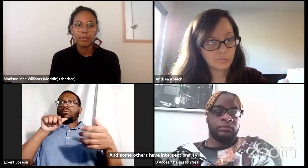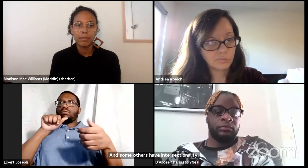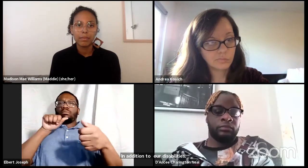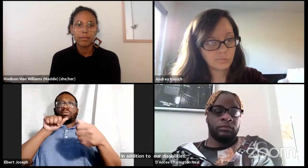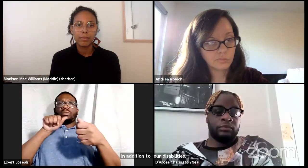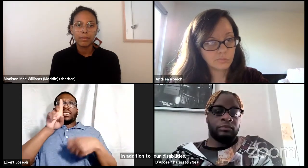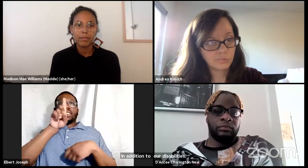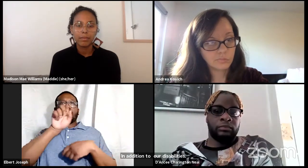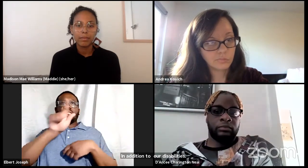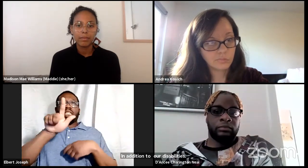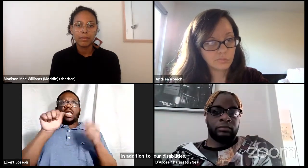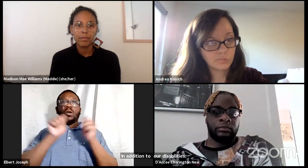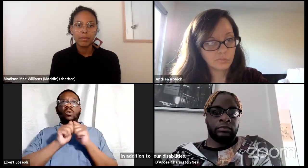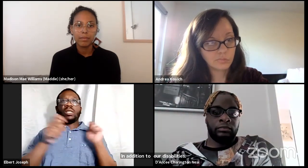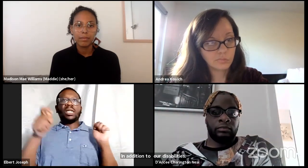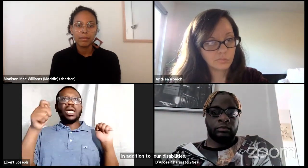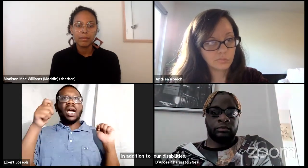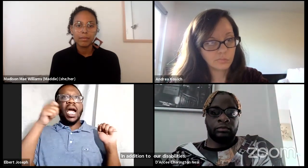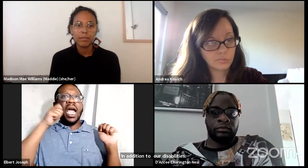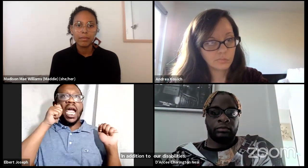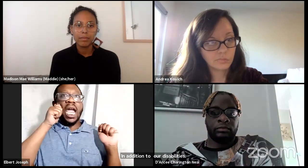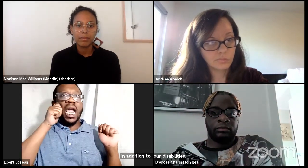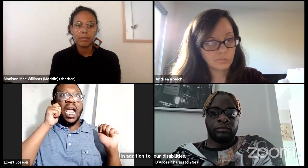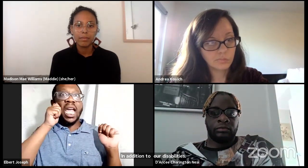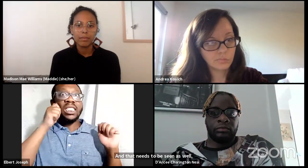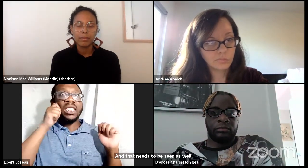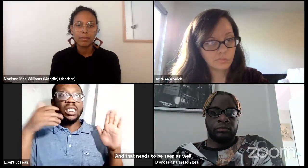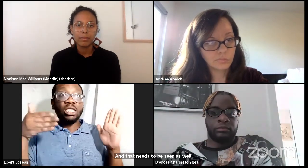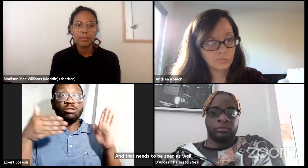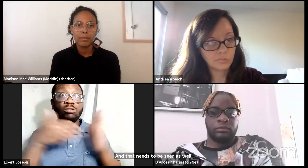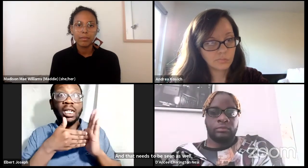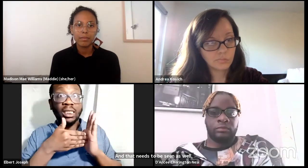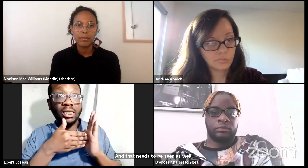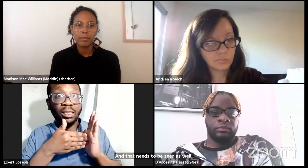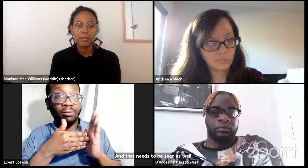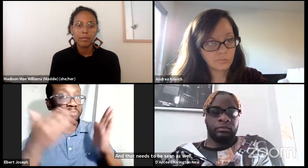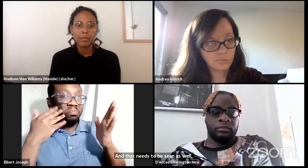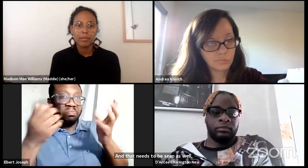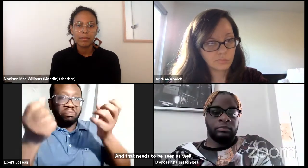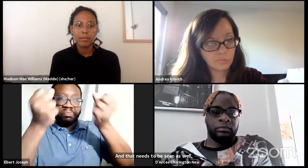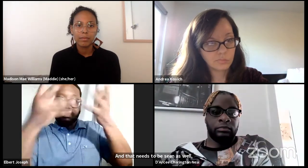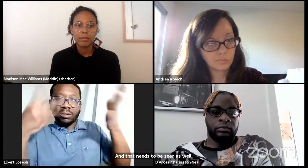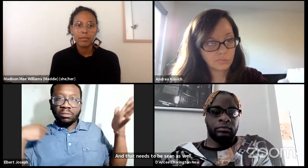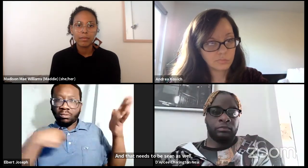And so many of us are dealing with, for instance, racism.